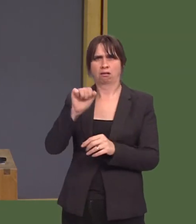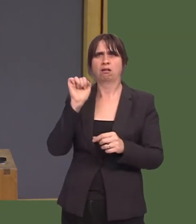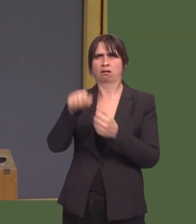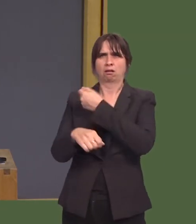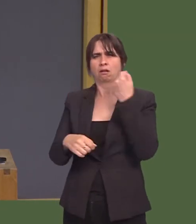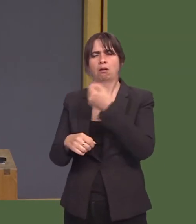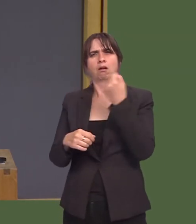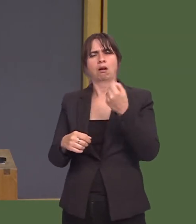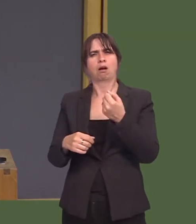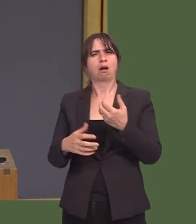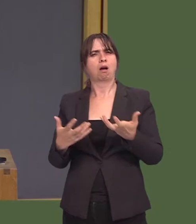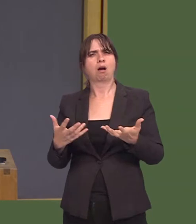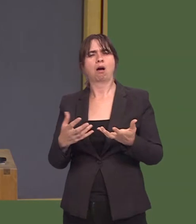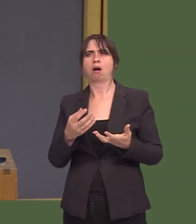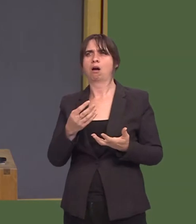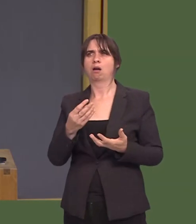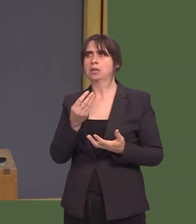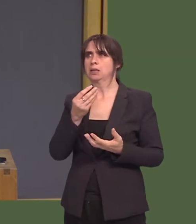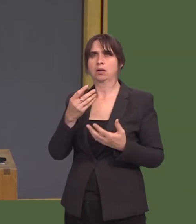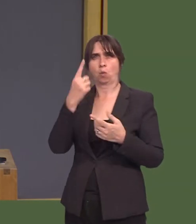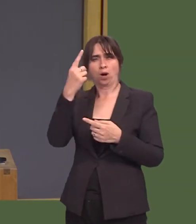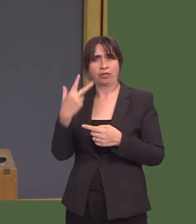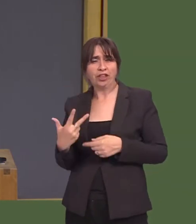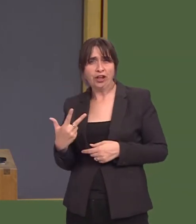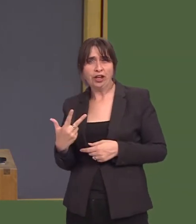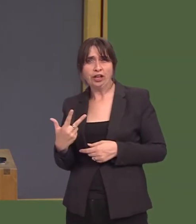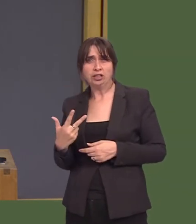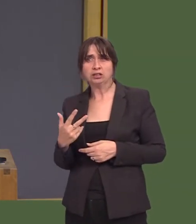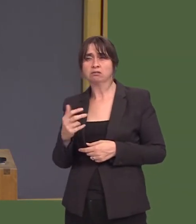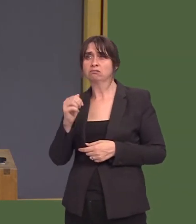About a third, apparently, received one of these calls every week, and one in eight has